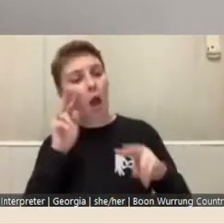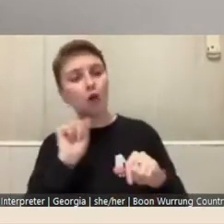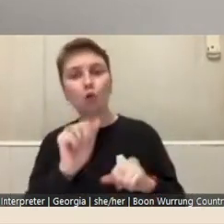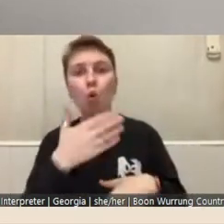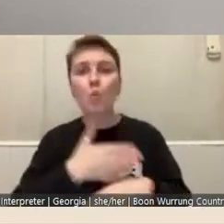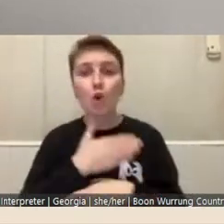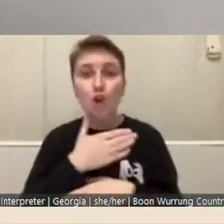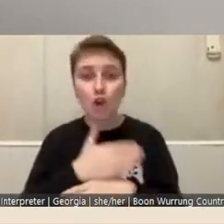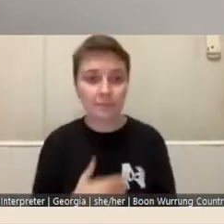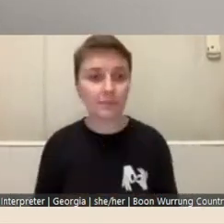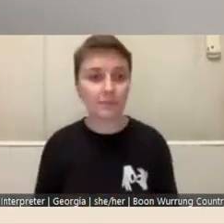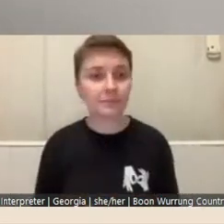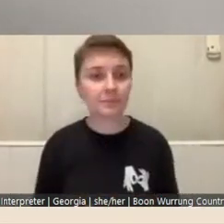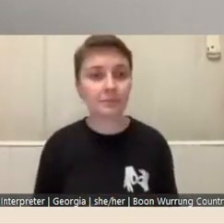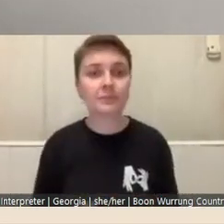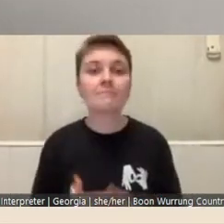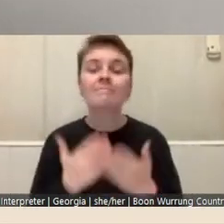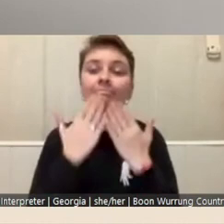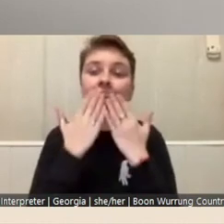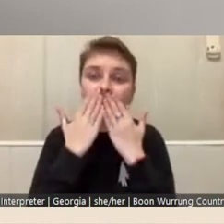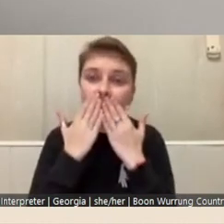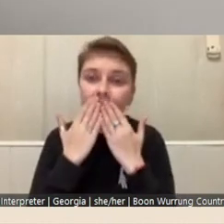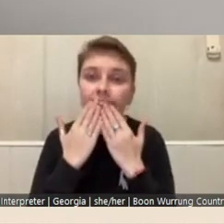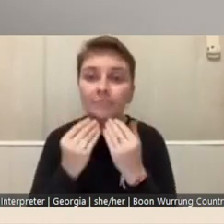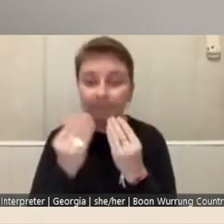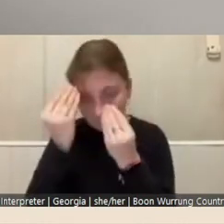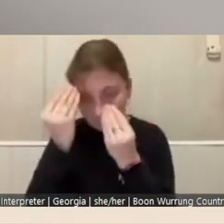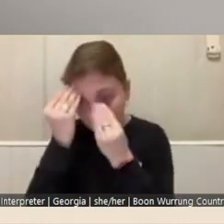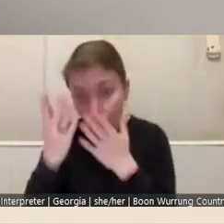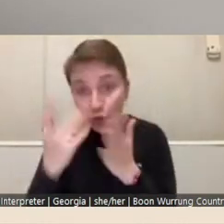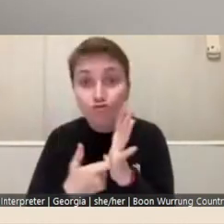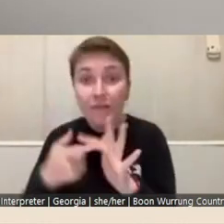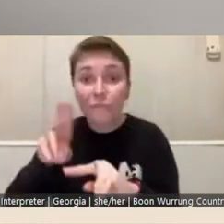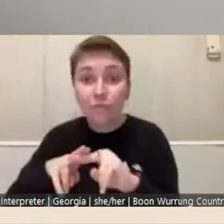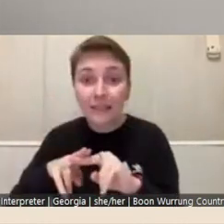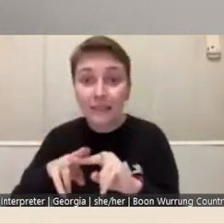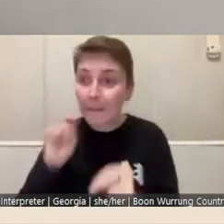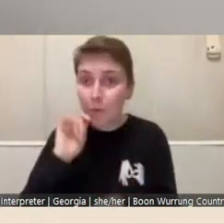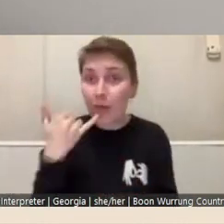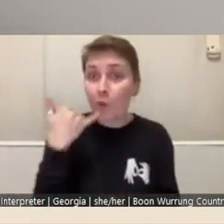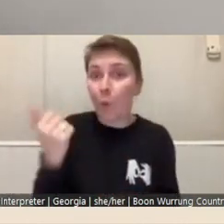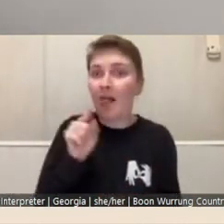Please let your referees know that we may call at some stage between 23rd of September and the